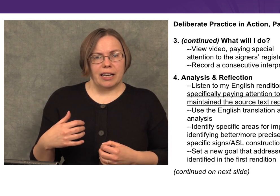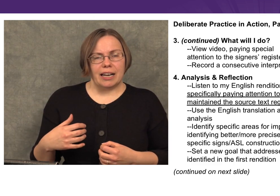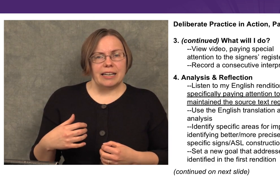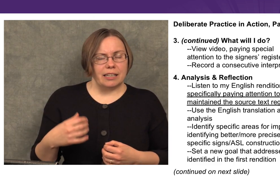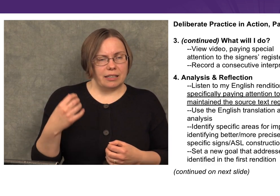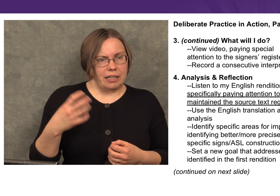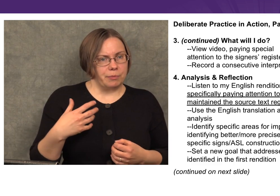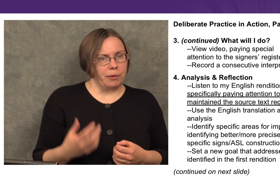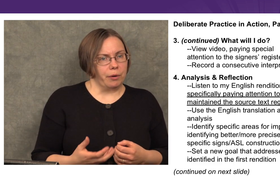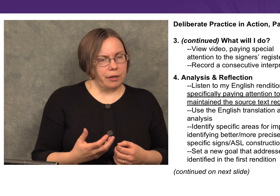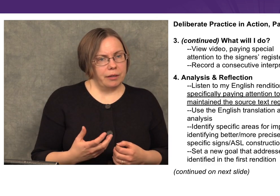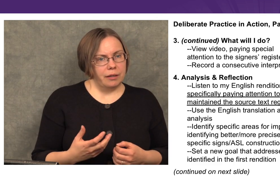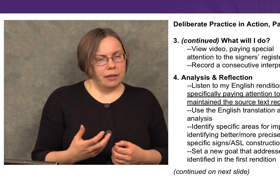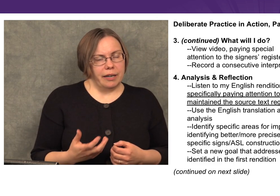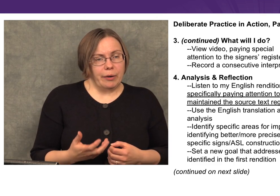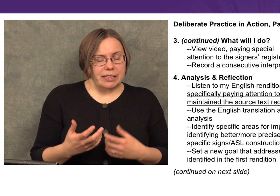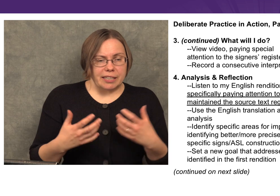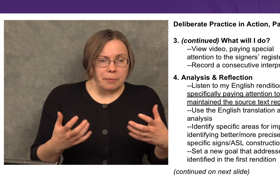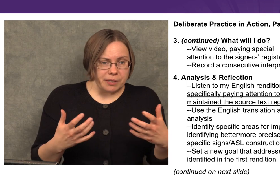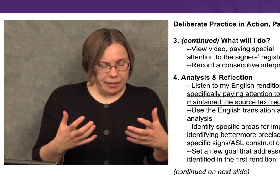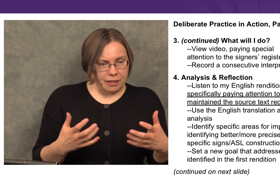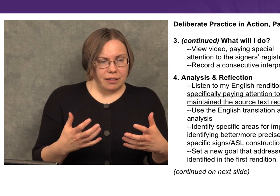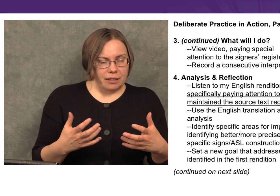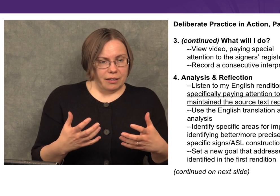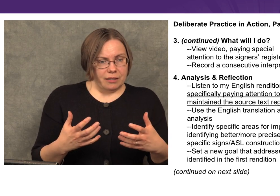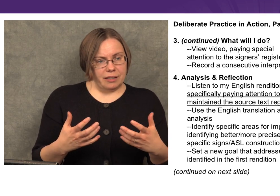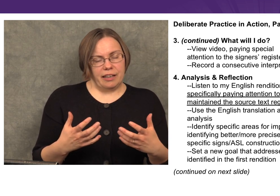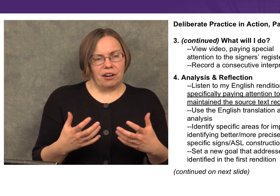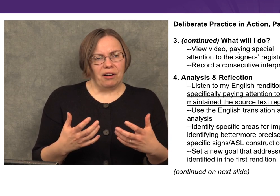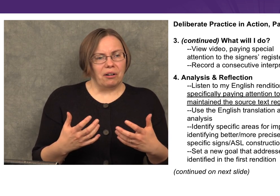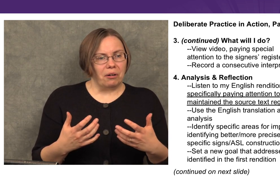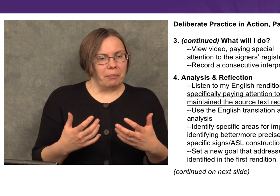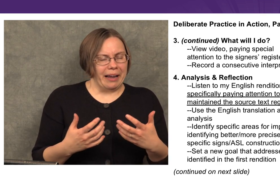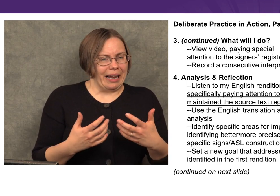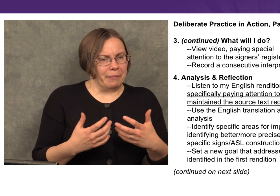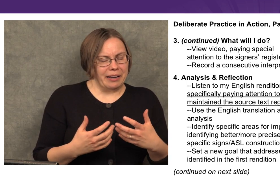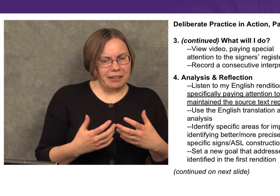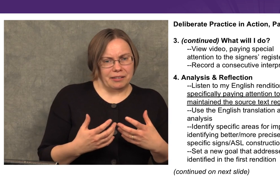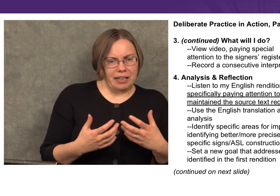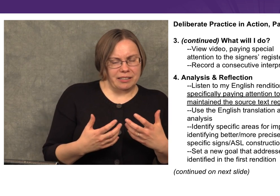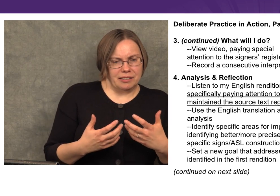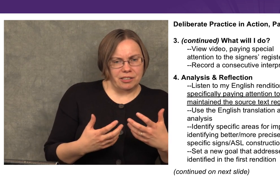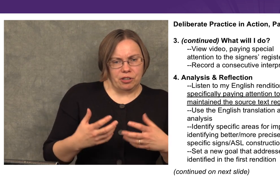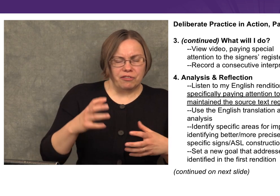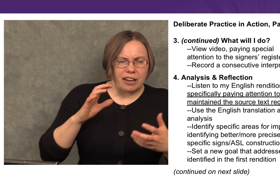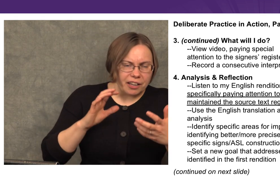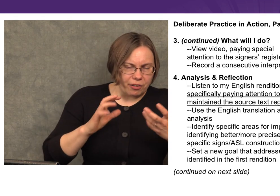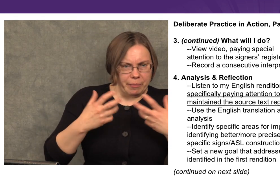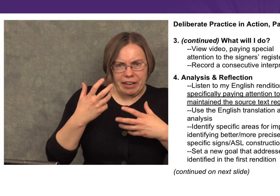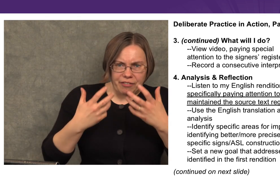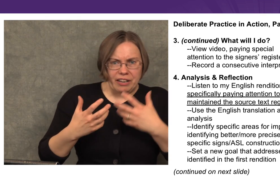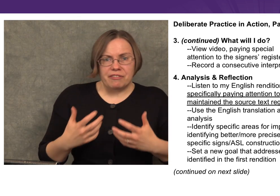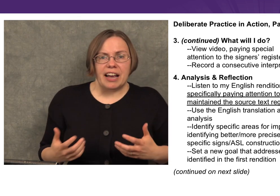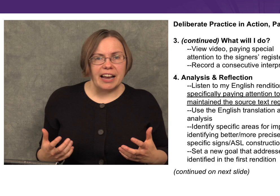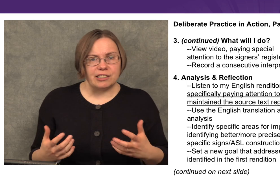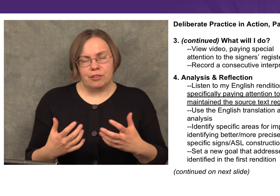and I need to assess my work. Now, it’s tempting to think “oh, man, I made... I stood funny, or I made a funny face,